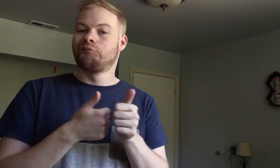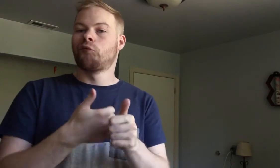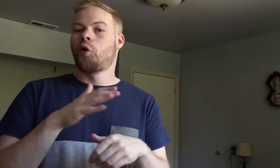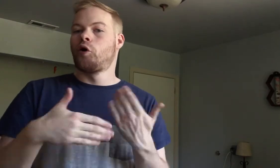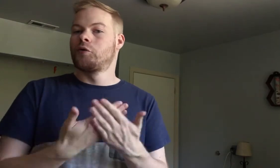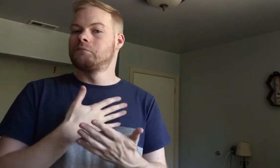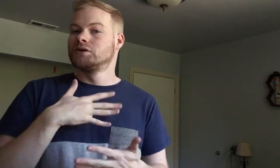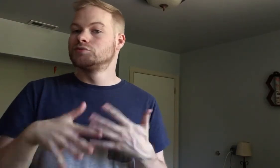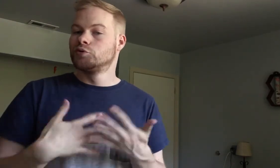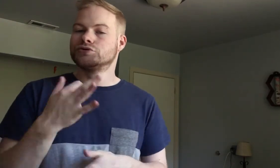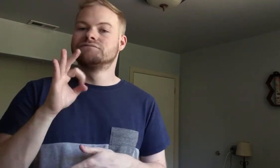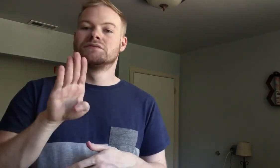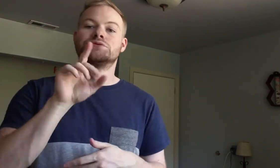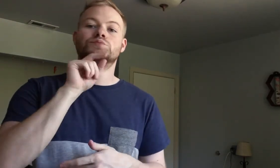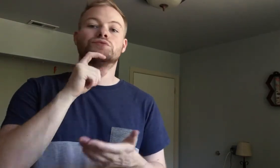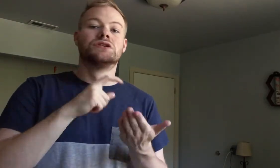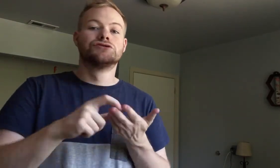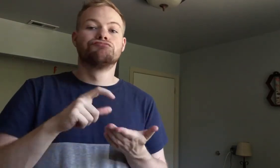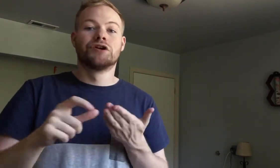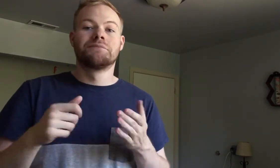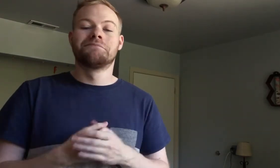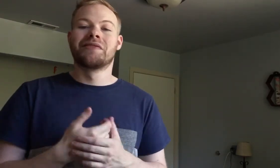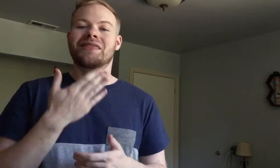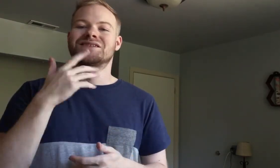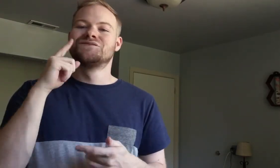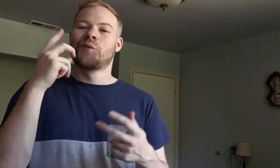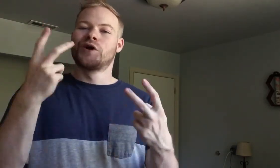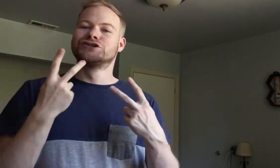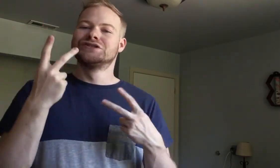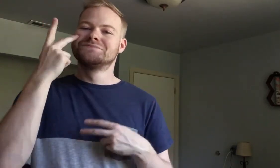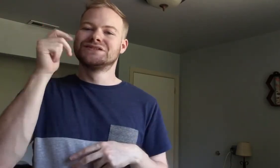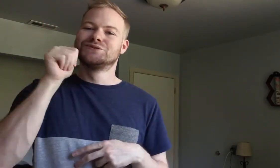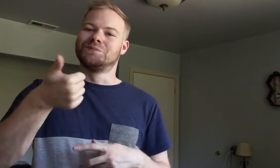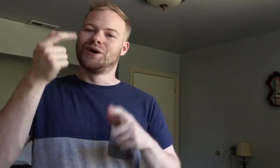Follow me on all my socials - Facebook, Twitter, Instagram. Thanks for watching, see you tomorrow!